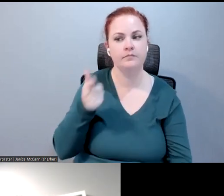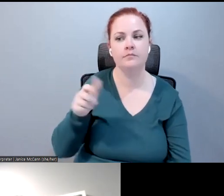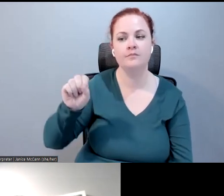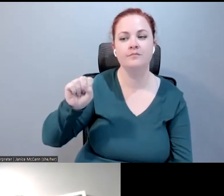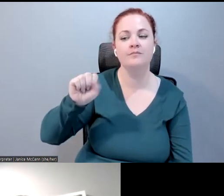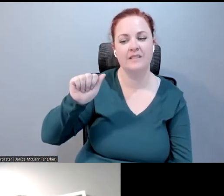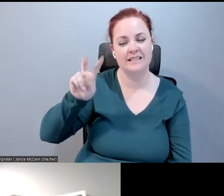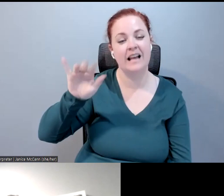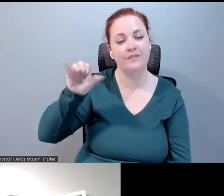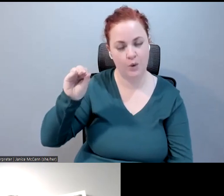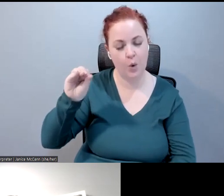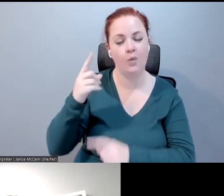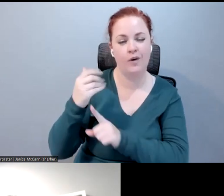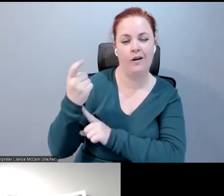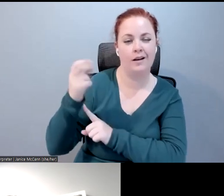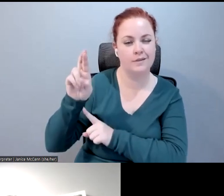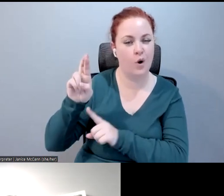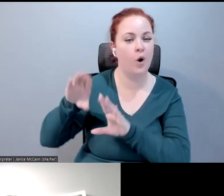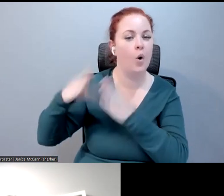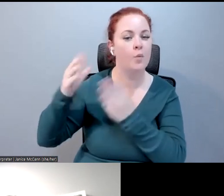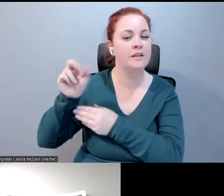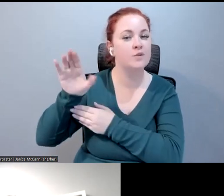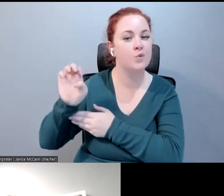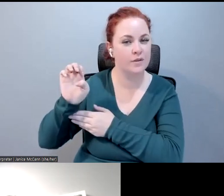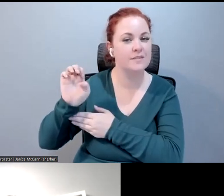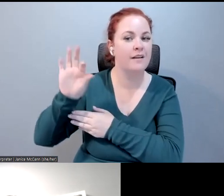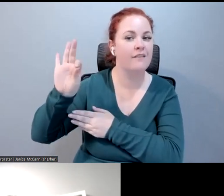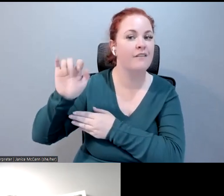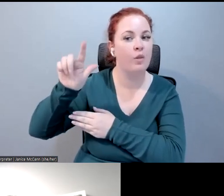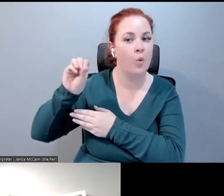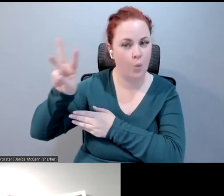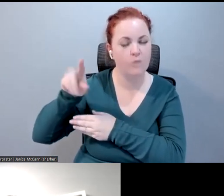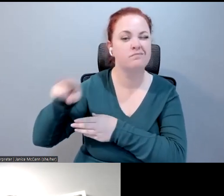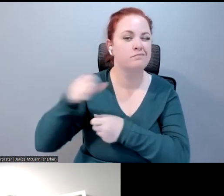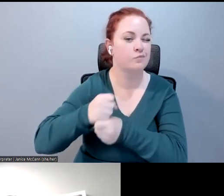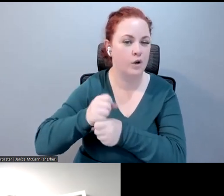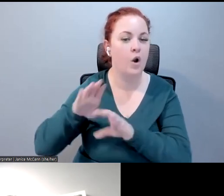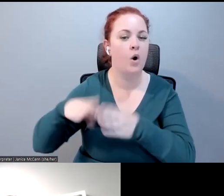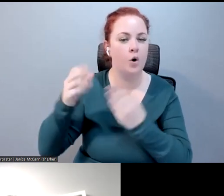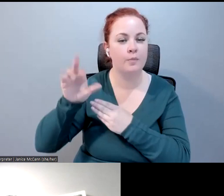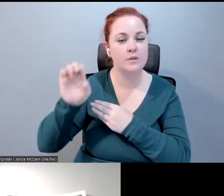fellows who created and open source captions plug-in for